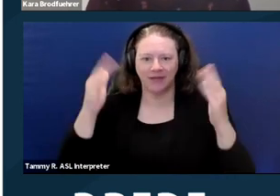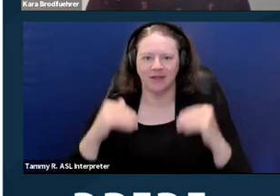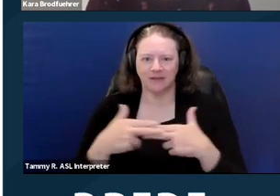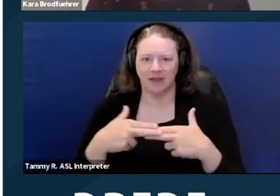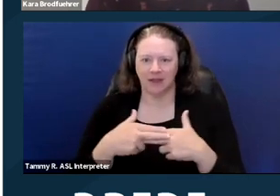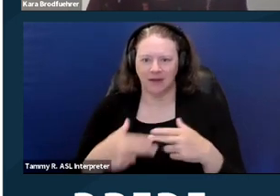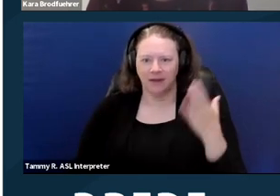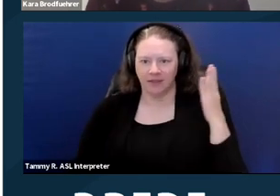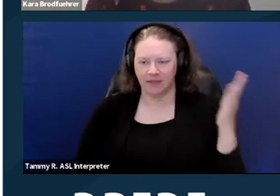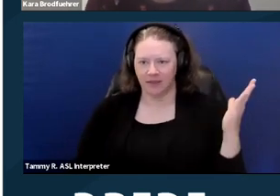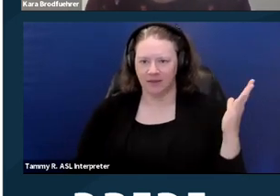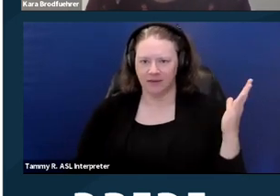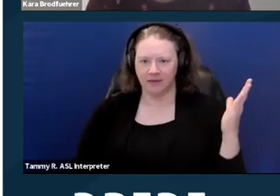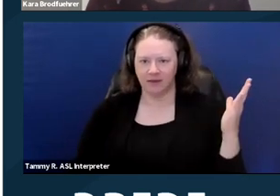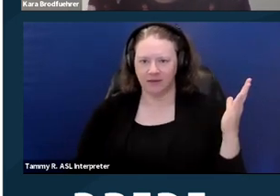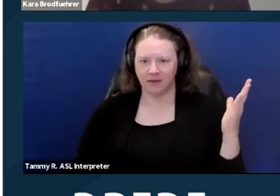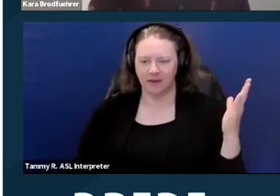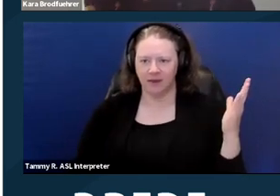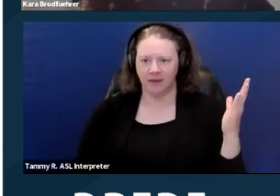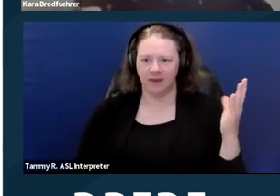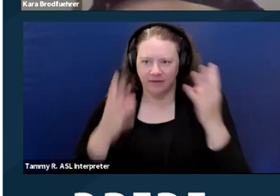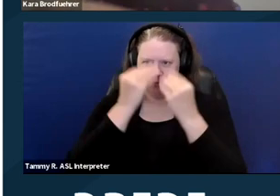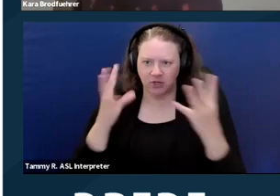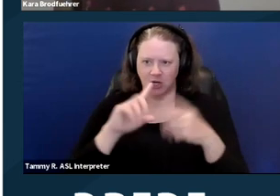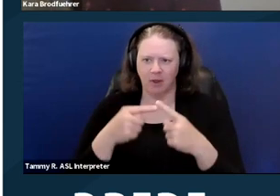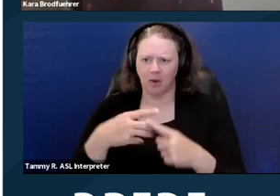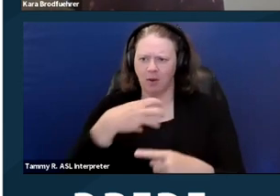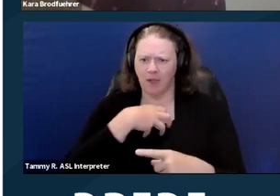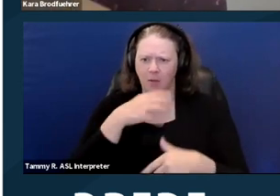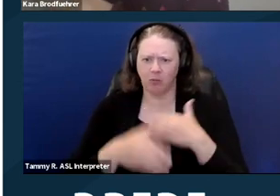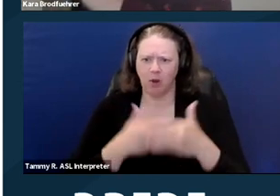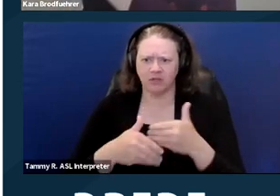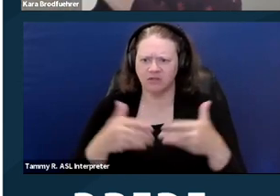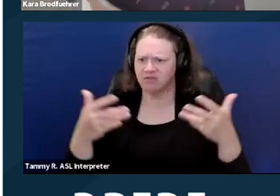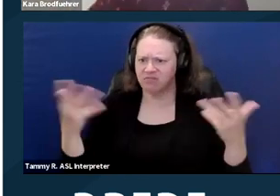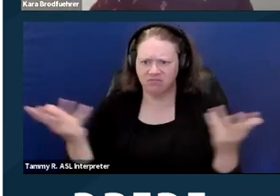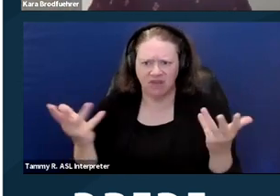And this is just a little information on our complaint process, which is what I'm really gonna be covering today.